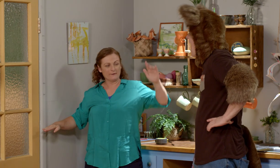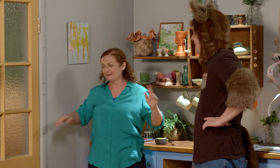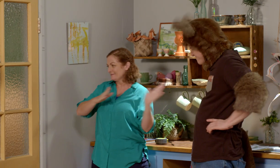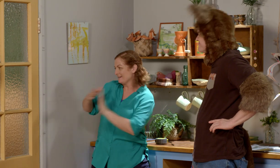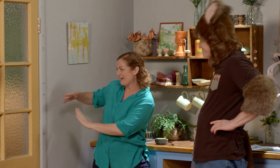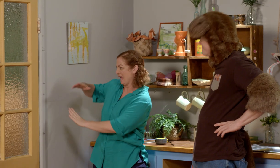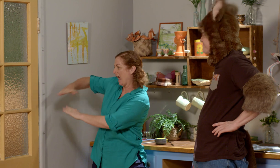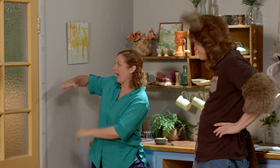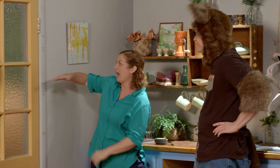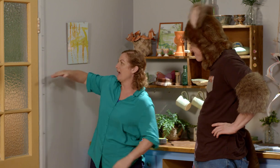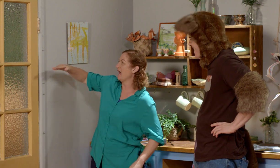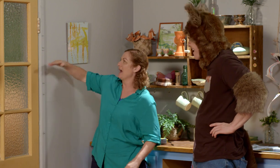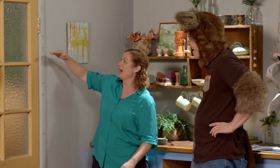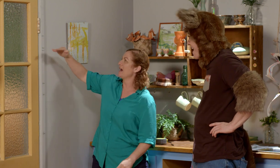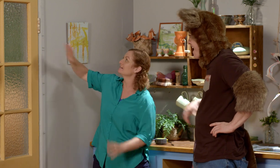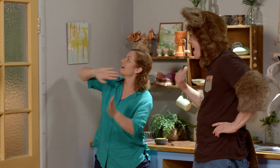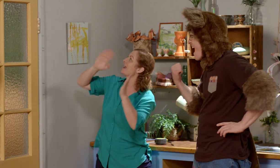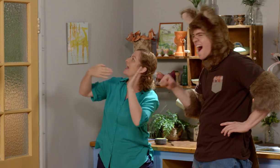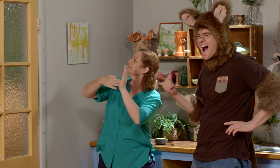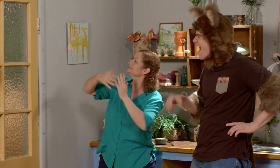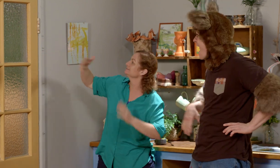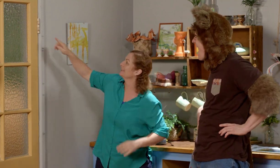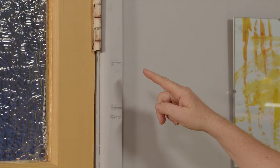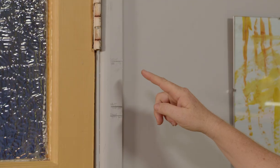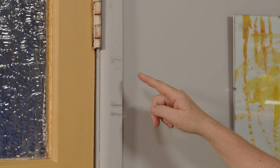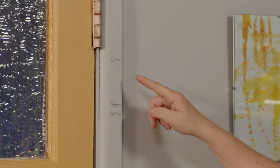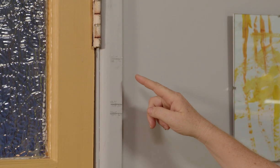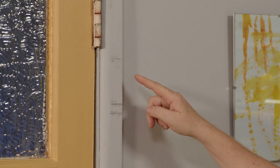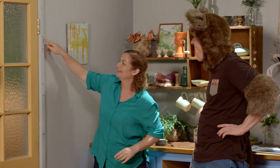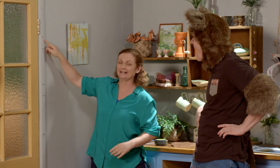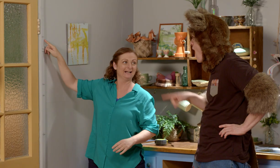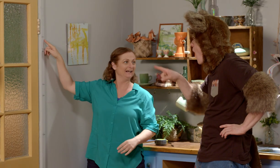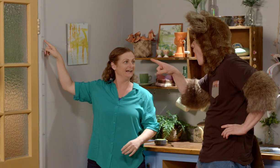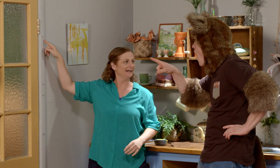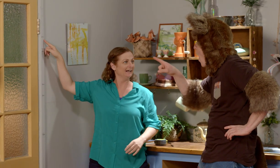And then as you grew taller, we made more marks. And this is the most recent mark.